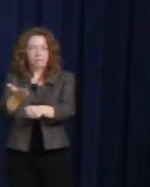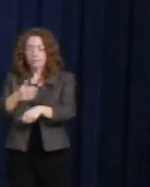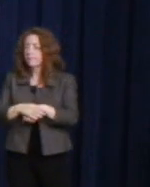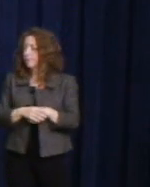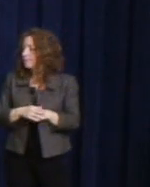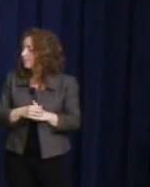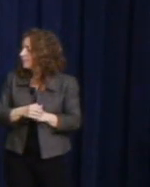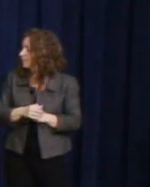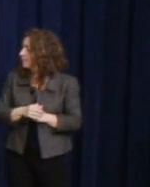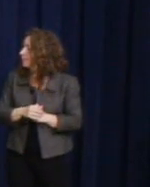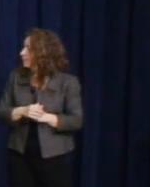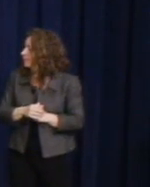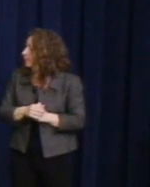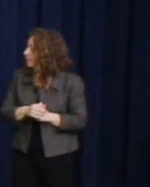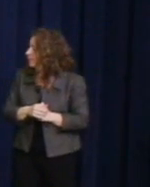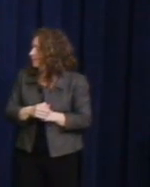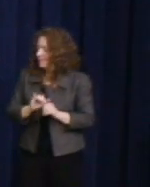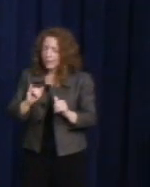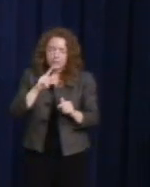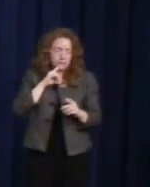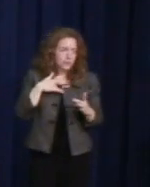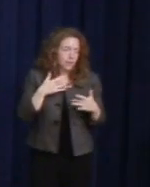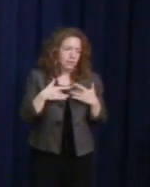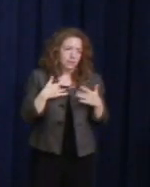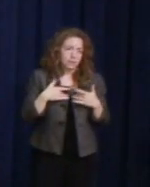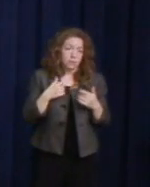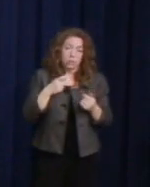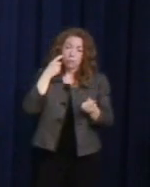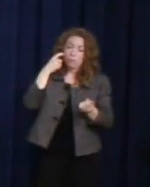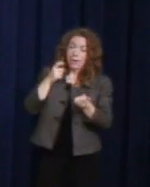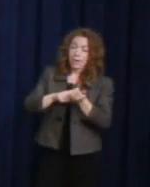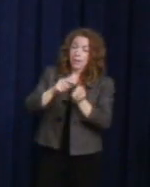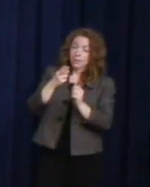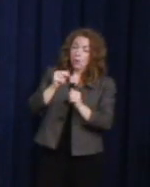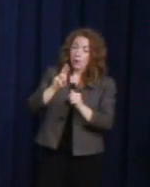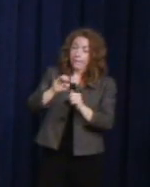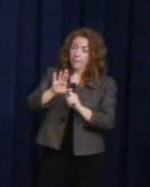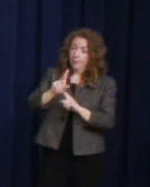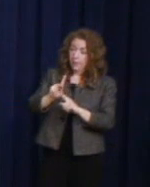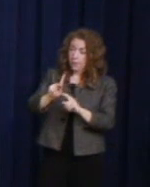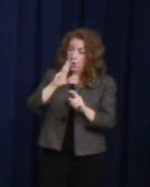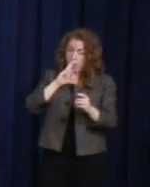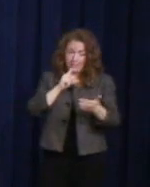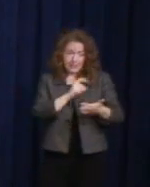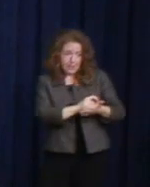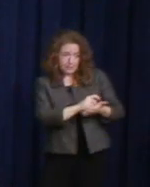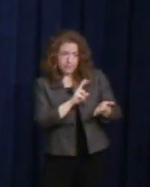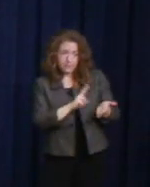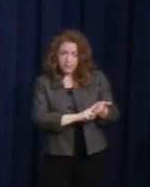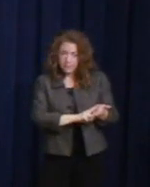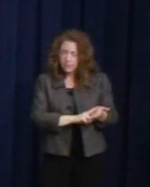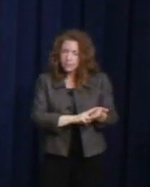Recognizing Harvey Milk on a U.S. postage stamp is a true milestone for his legacy,